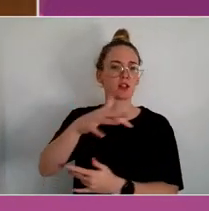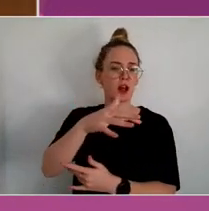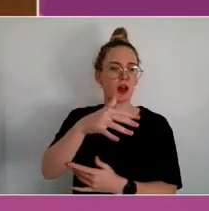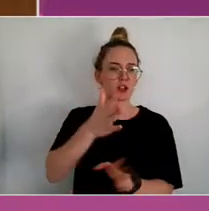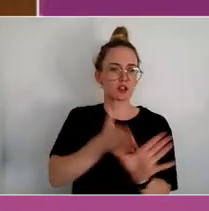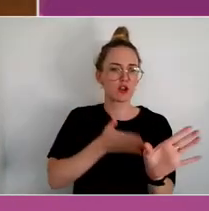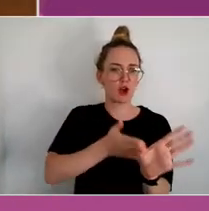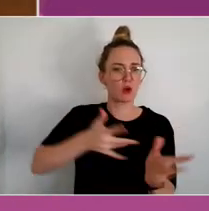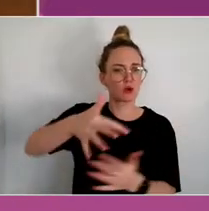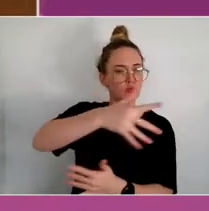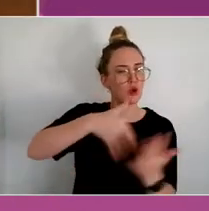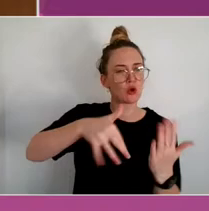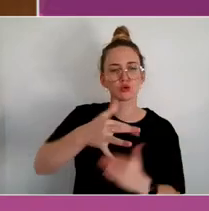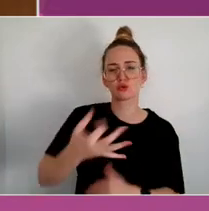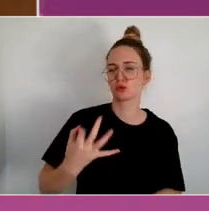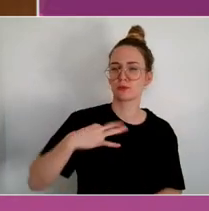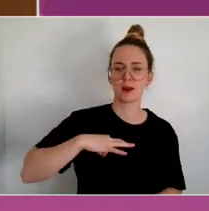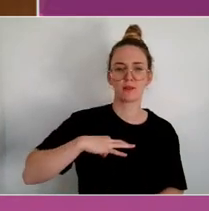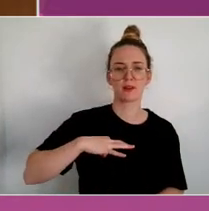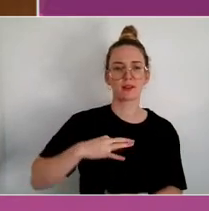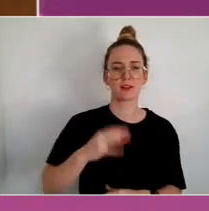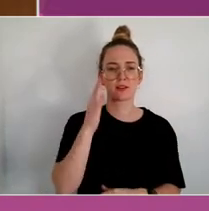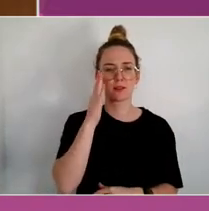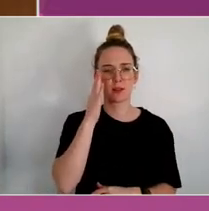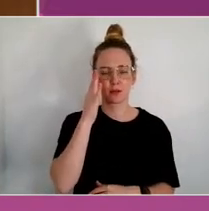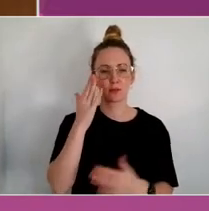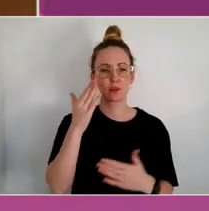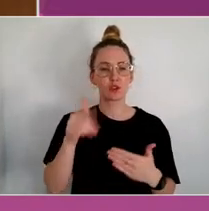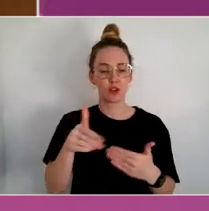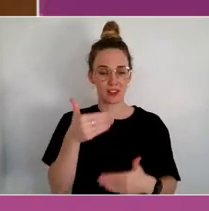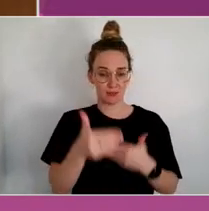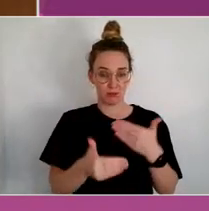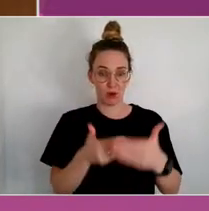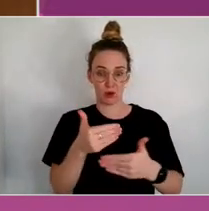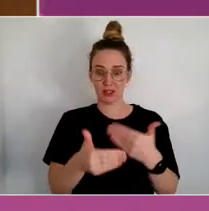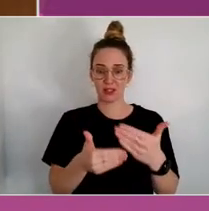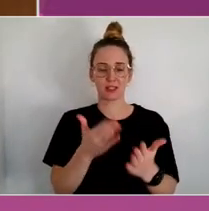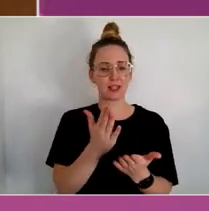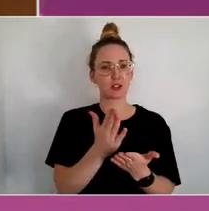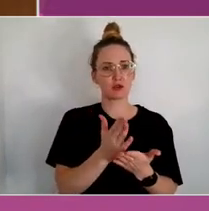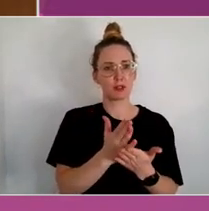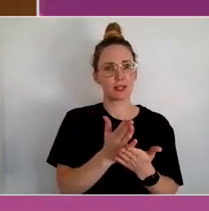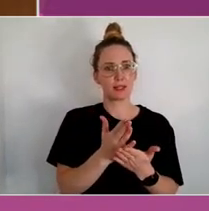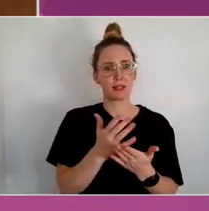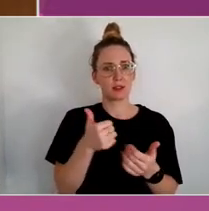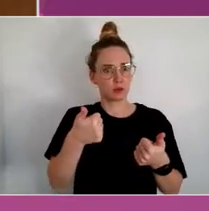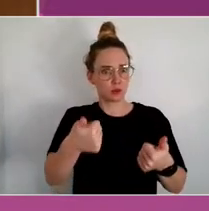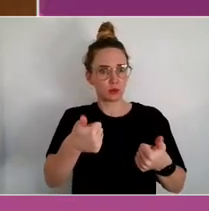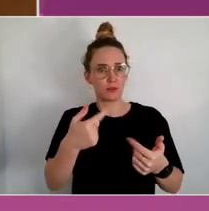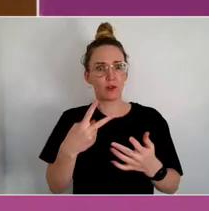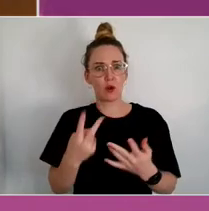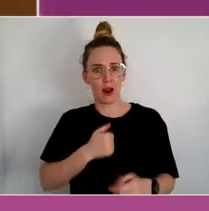It's a process, analogous to a psychotherapeutic one, where we gain insight, but also agency